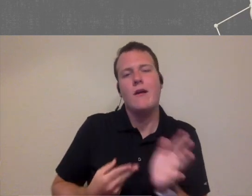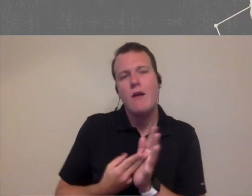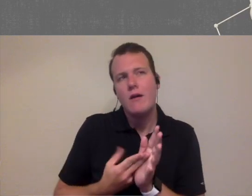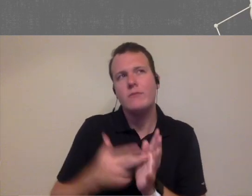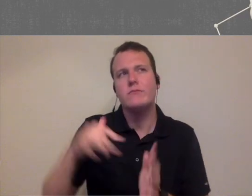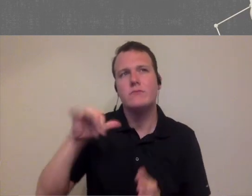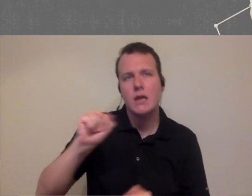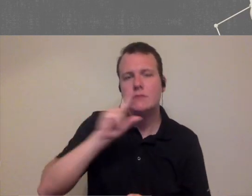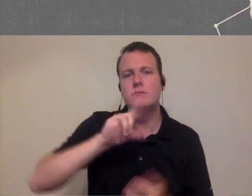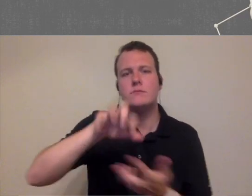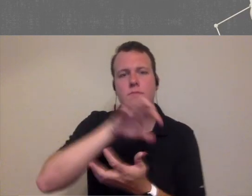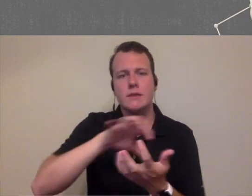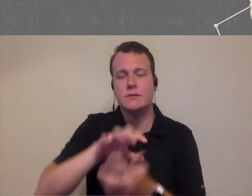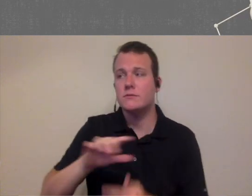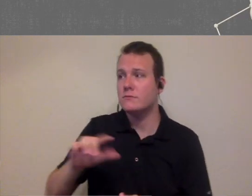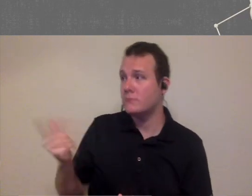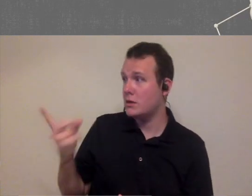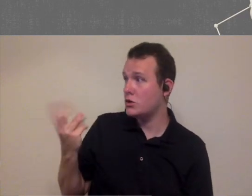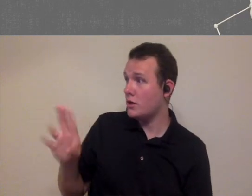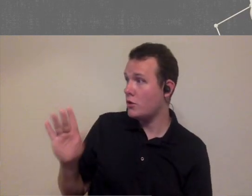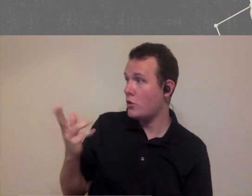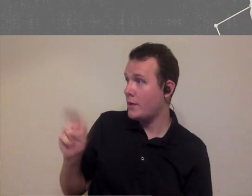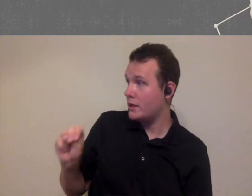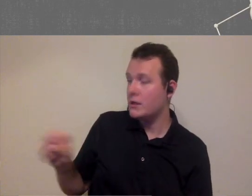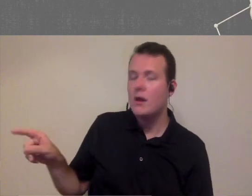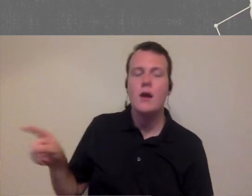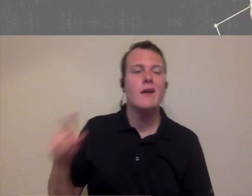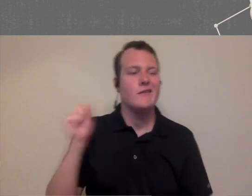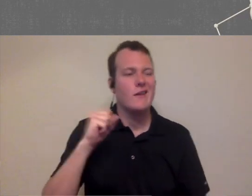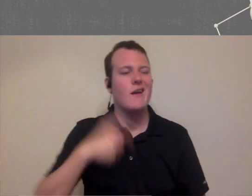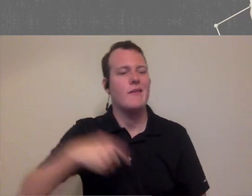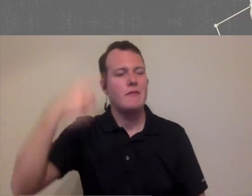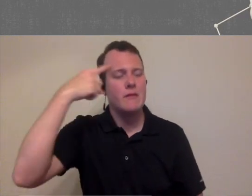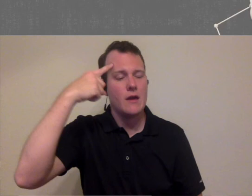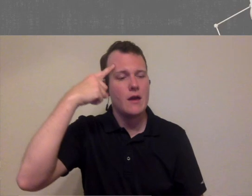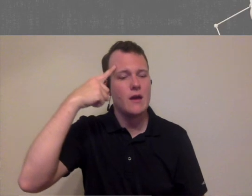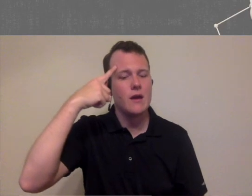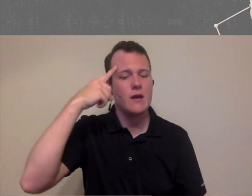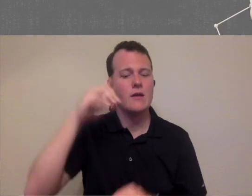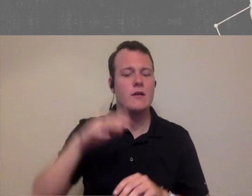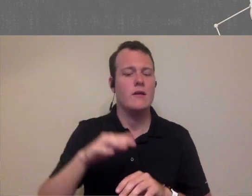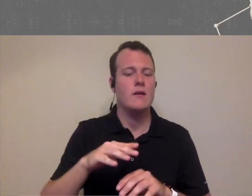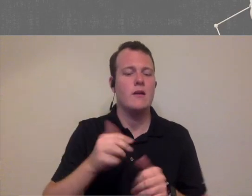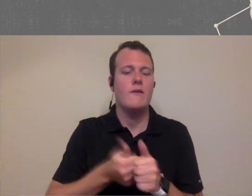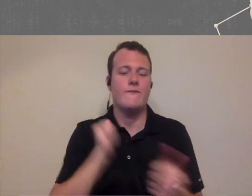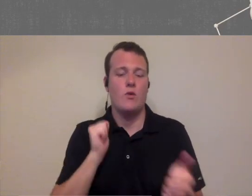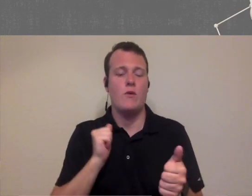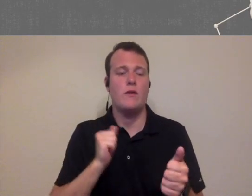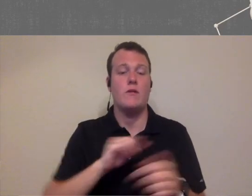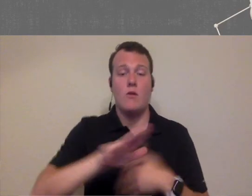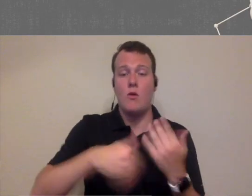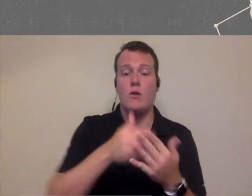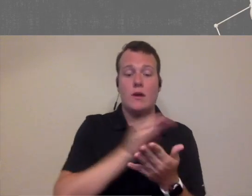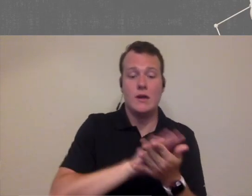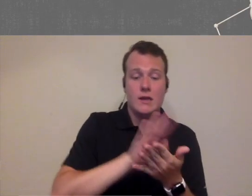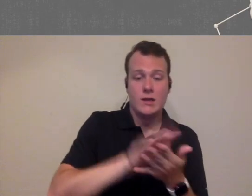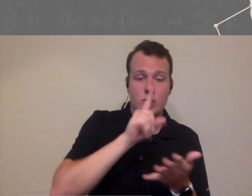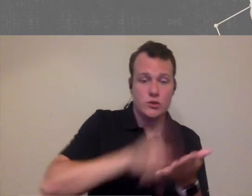guess it is still kind of a mix to some extent dr. early yeah the main thing I would avoid is having all cleaning checks for all six month follow-ups